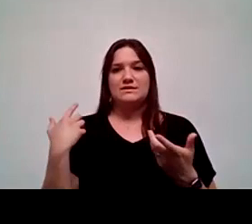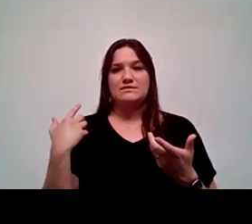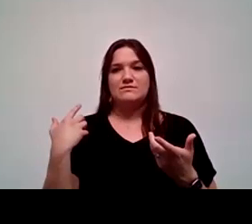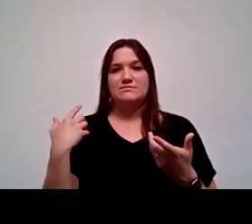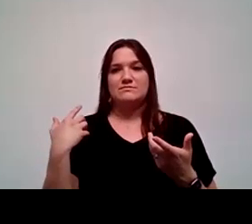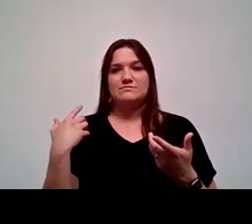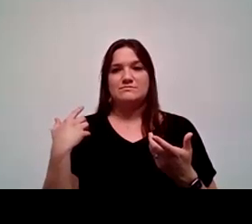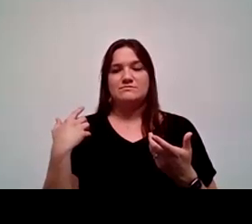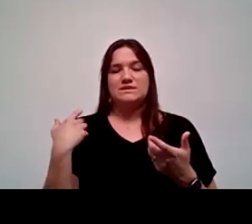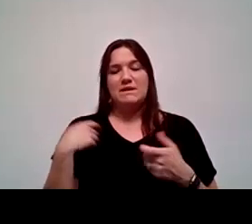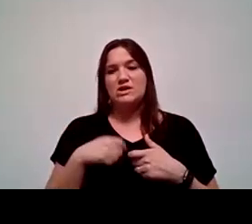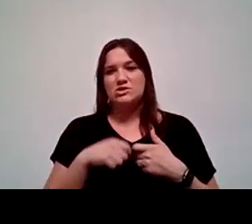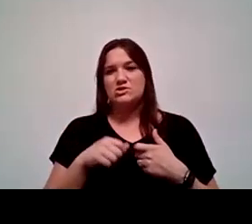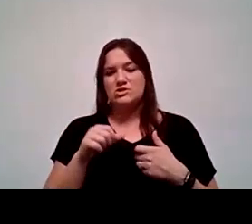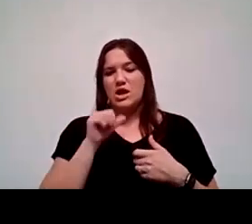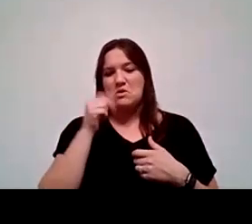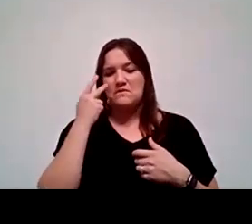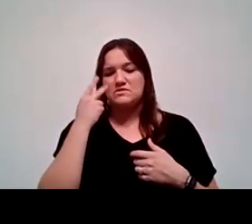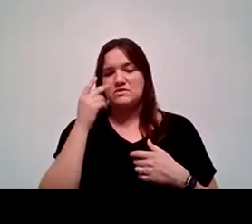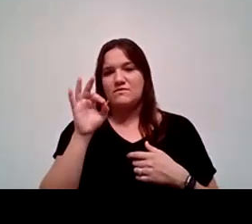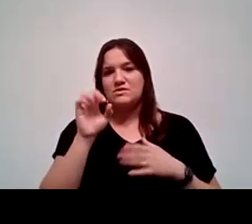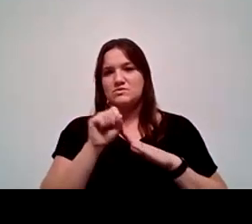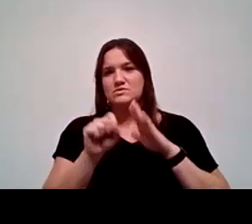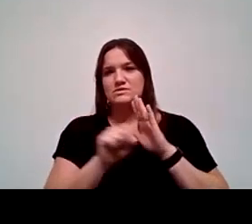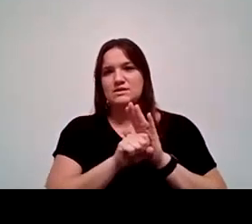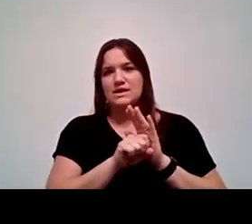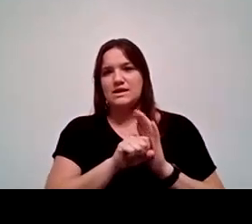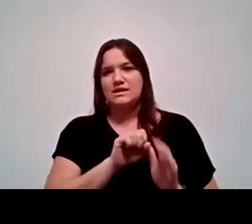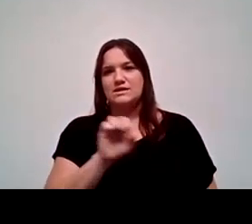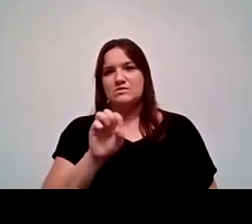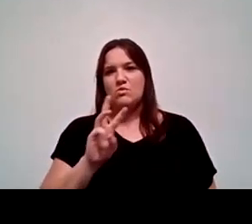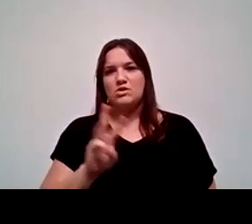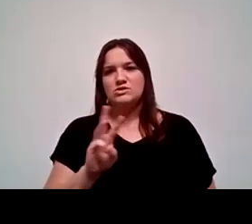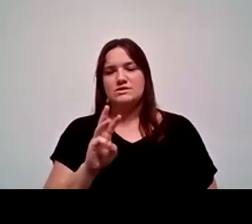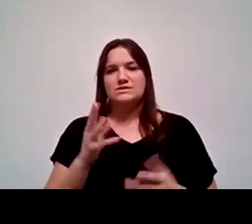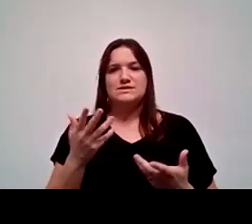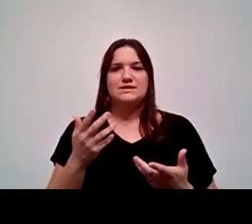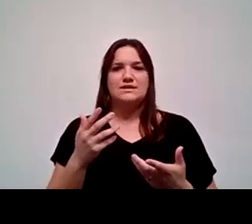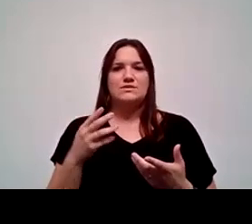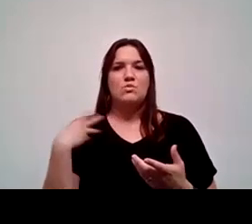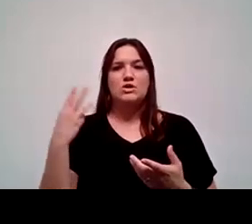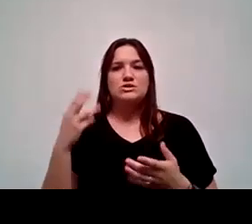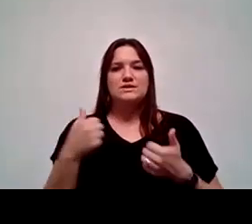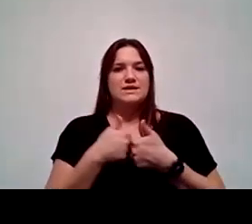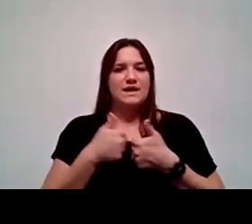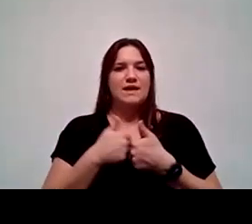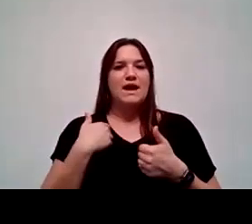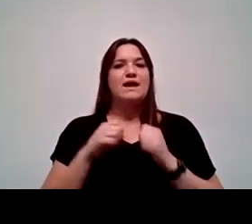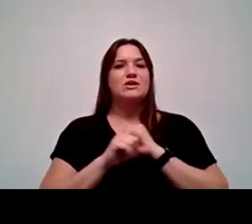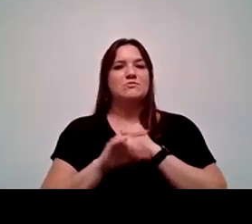I don't know if anybody saw the Fresno State/Eastern Washington game, but we had a commercial there in Spanish and we wanted to be able to support that.